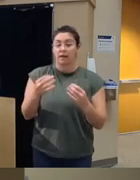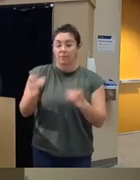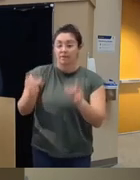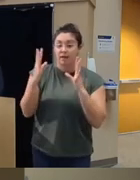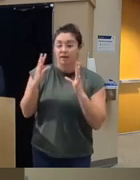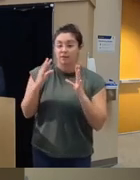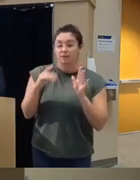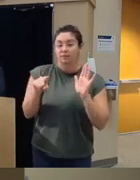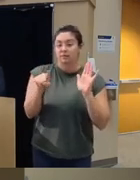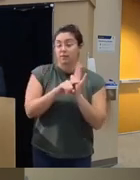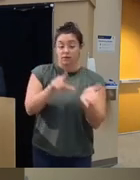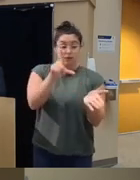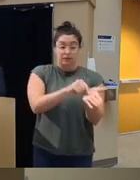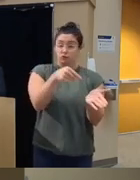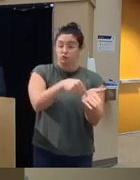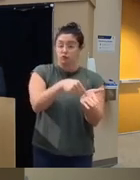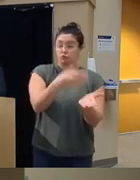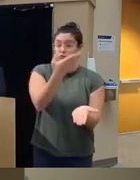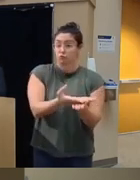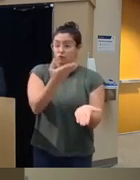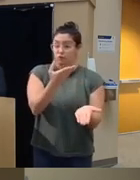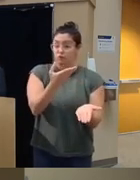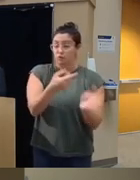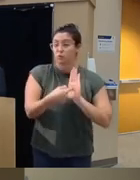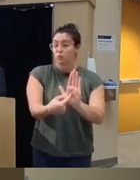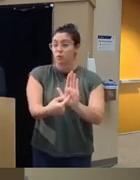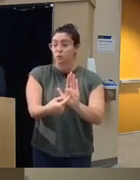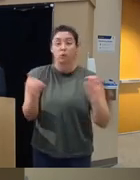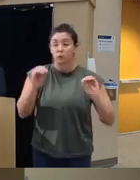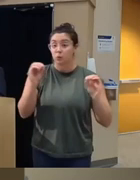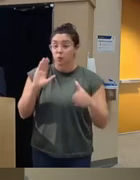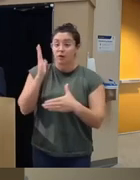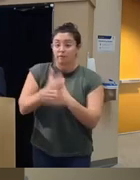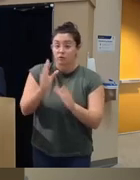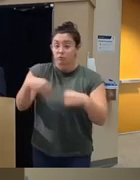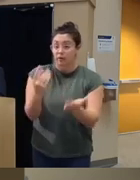this literature shows that they have um if if there is an intervention for them that